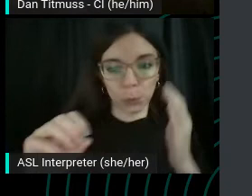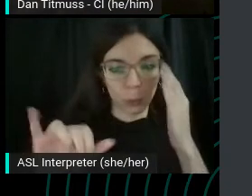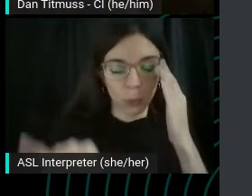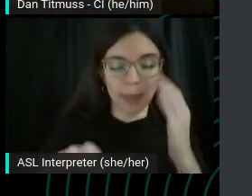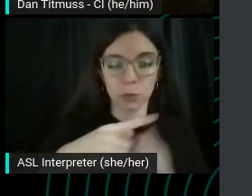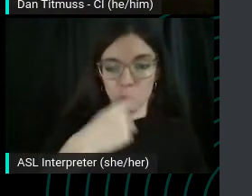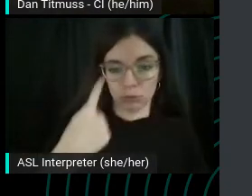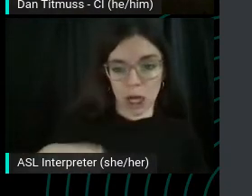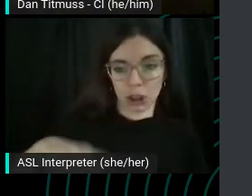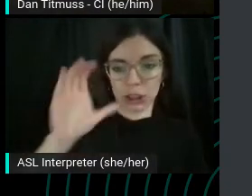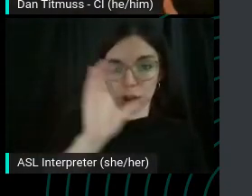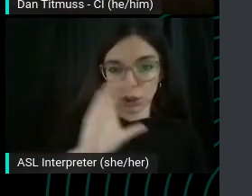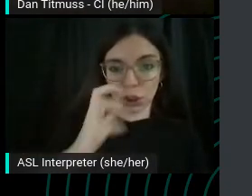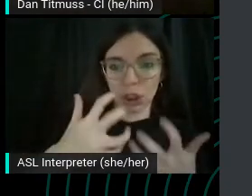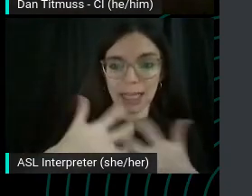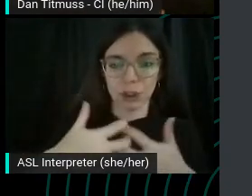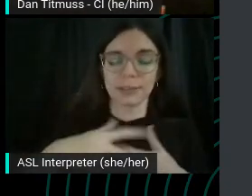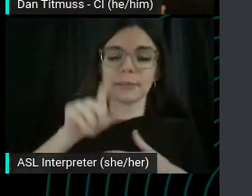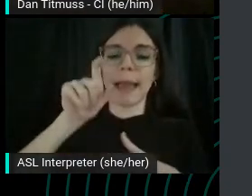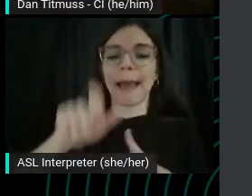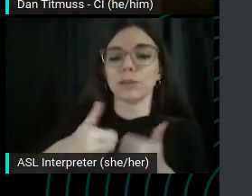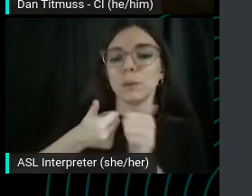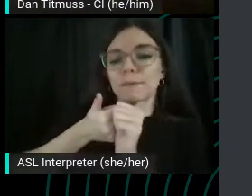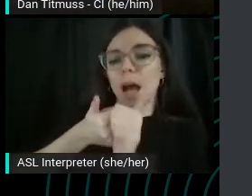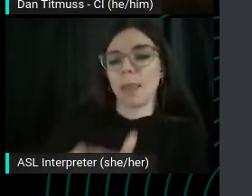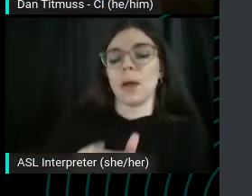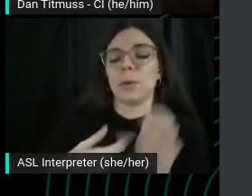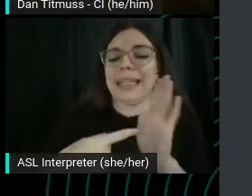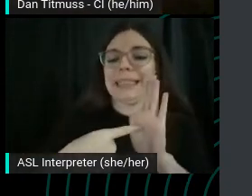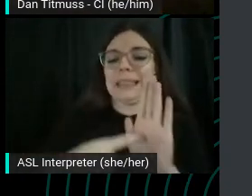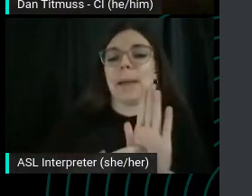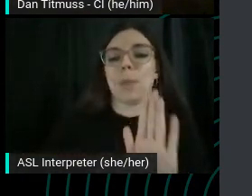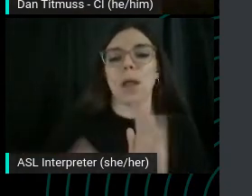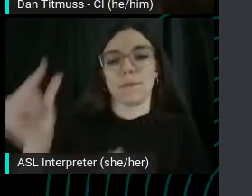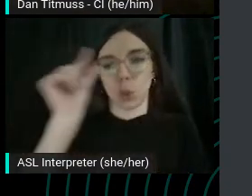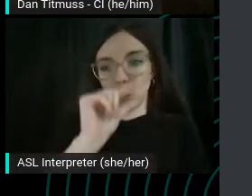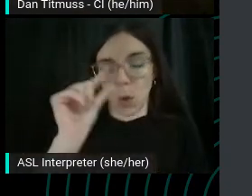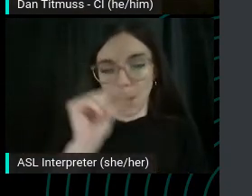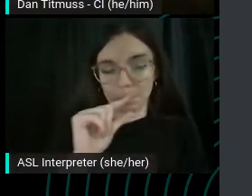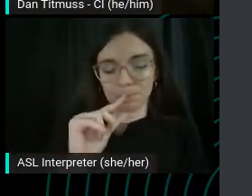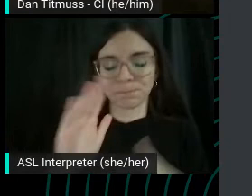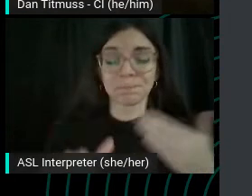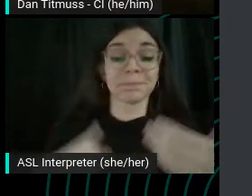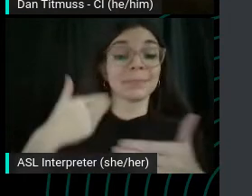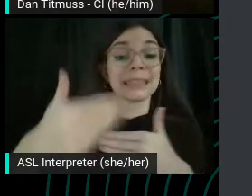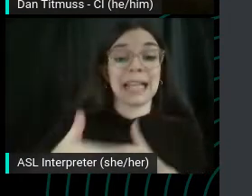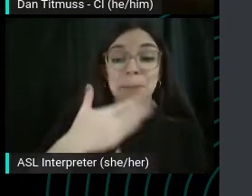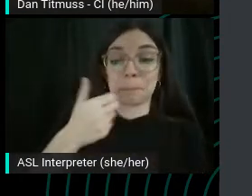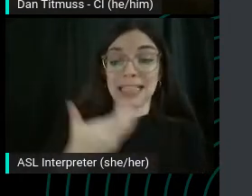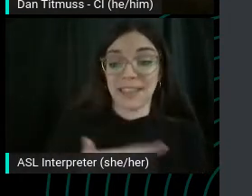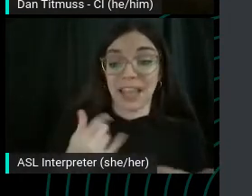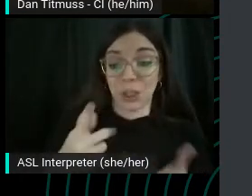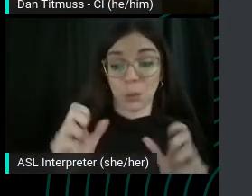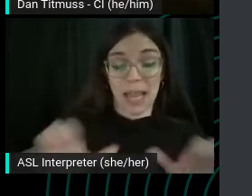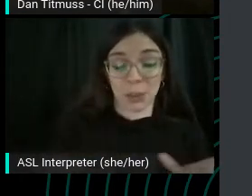they all have to follow the example of Google. So I did the next best thing you can do with SEO is to start thinking